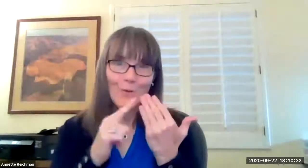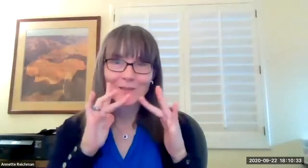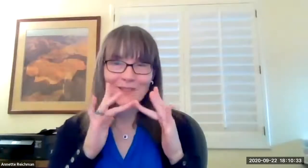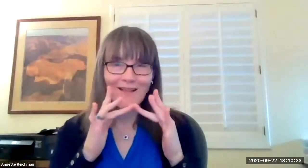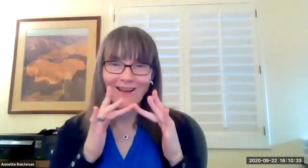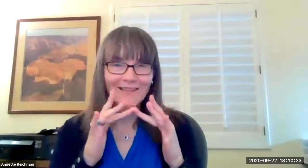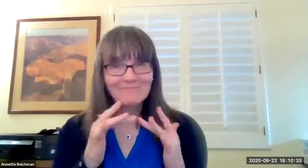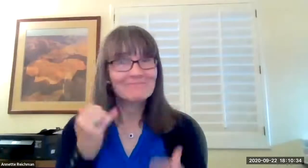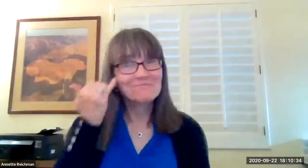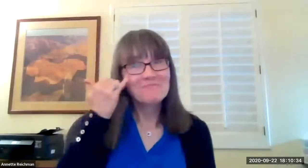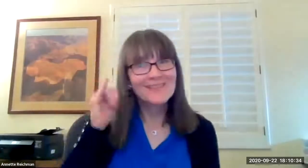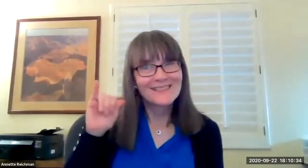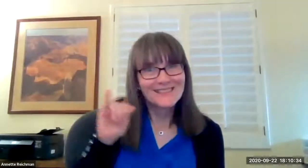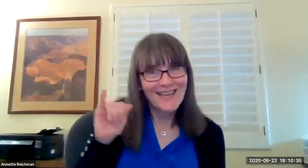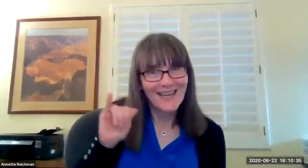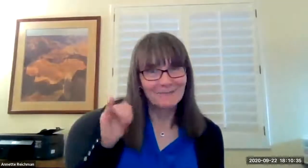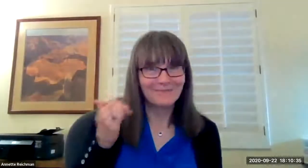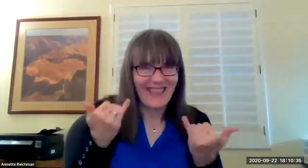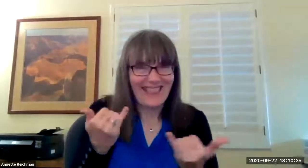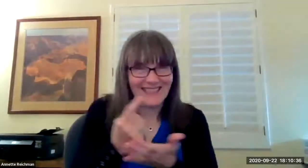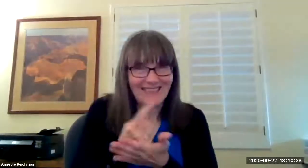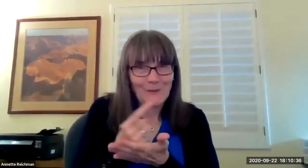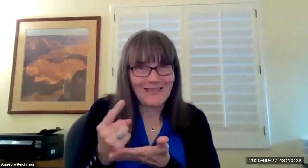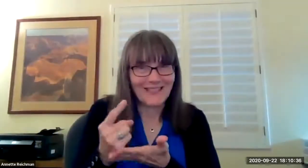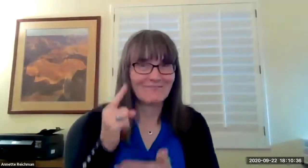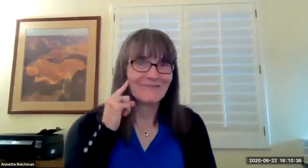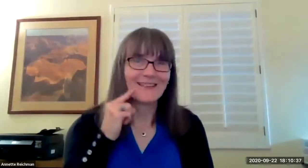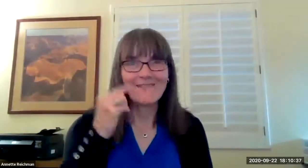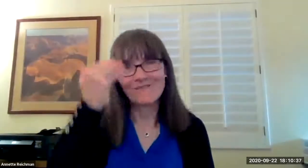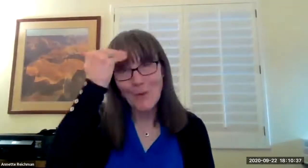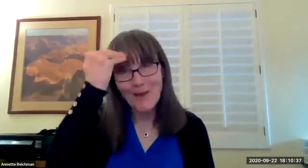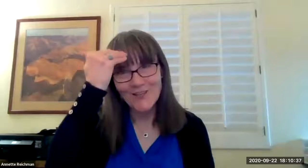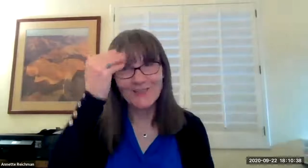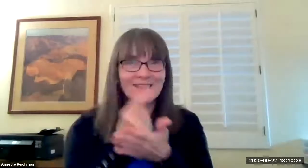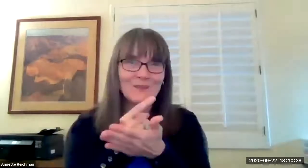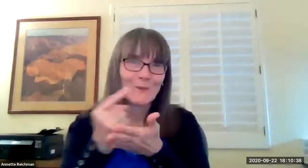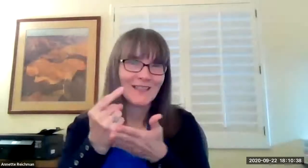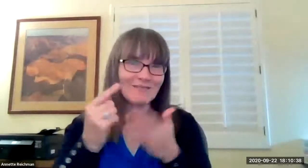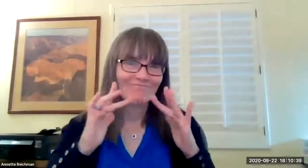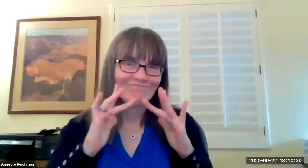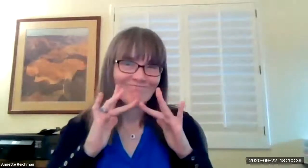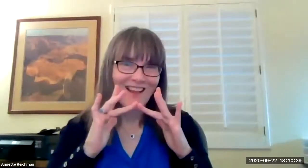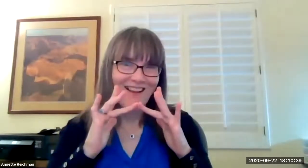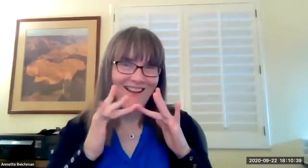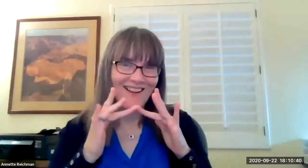providing for our students and this online